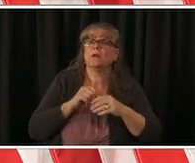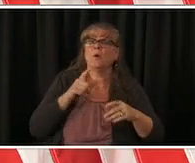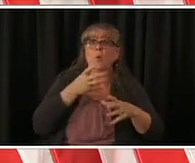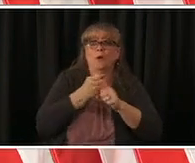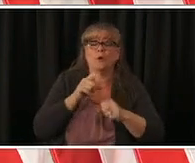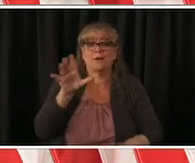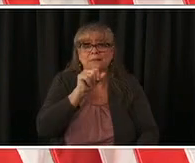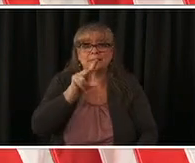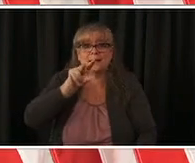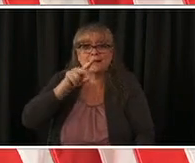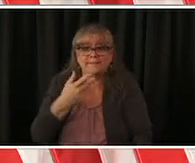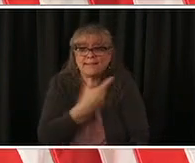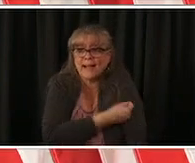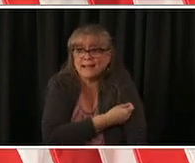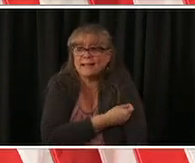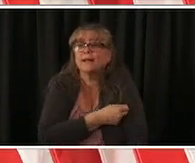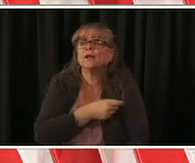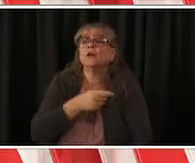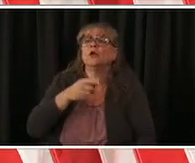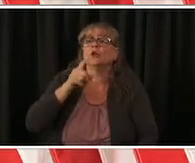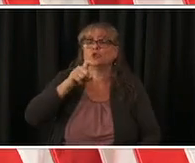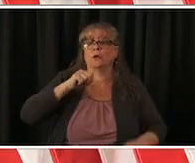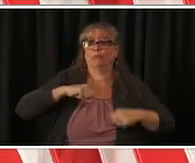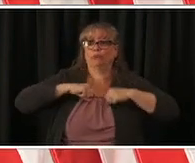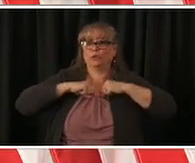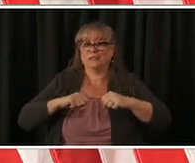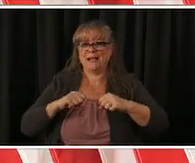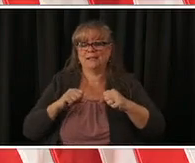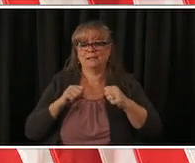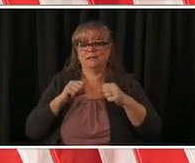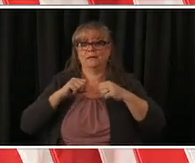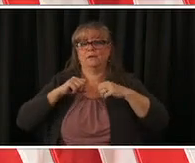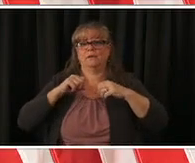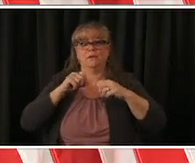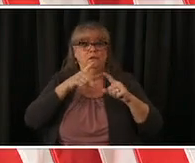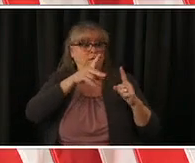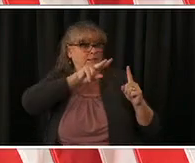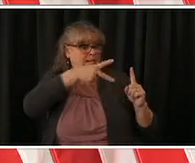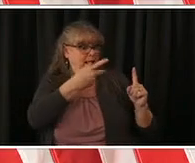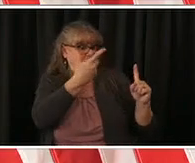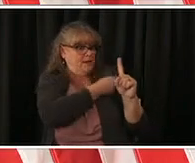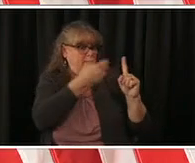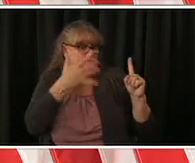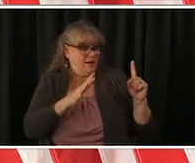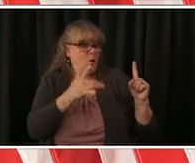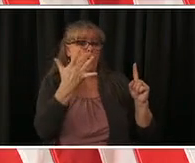of modern advisor or your first vaccine in the case of johnson and johnson um if we can keep